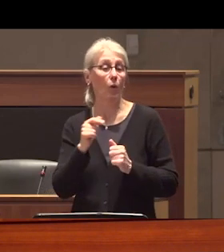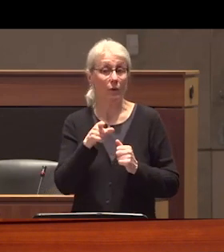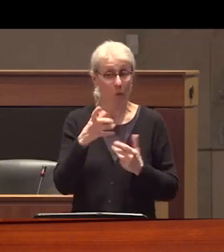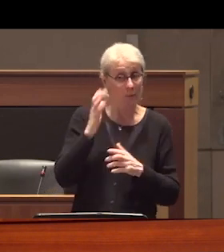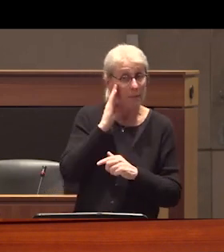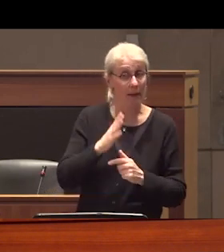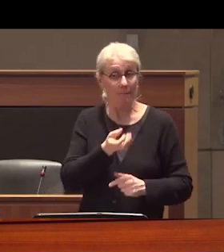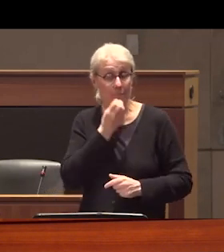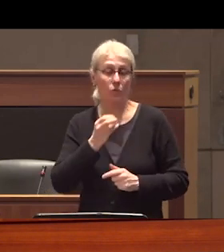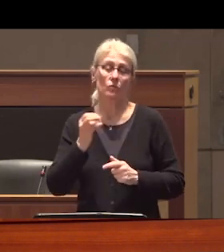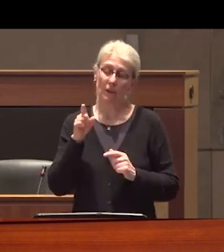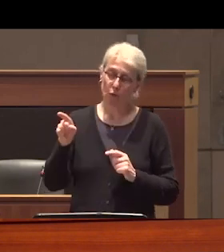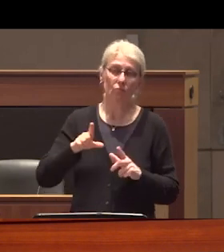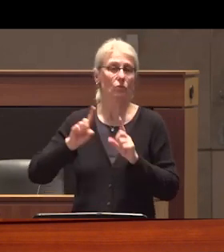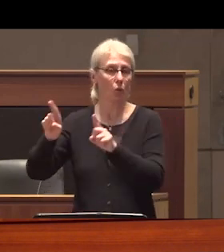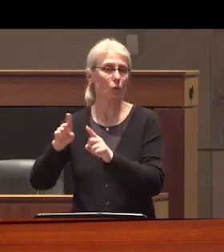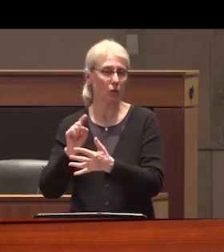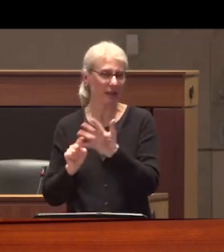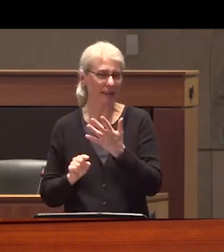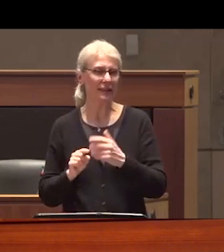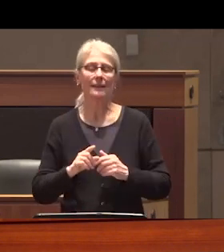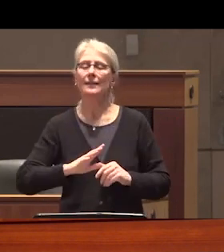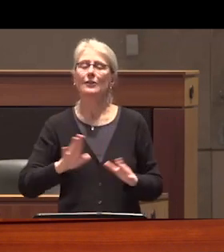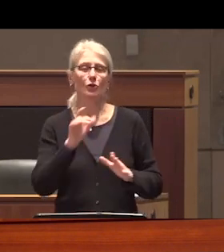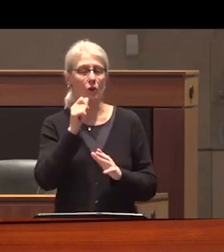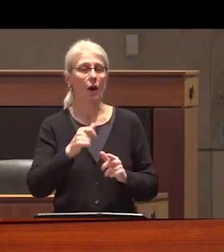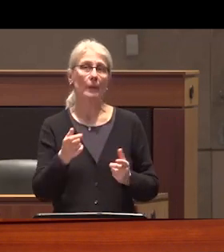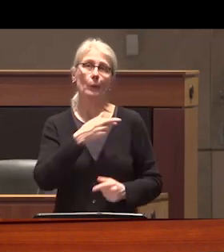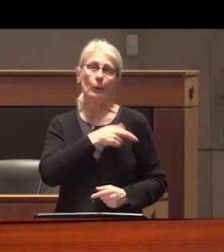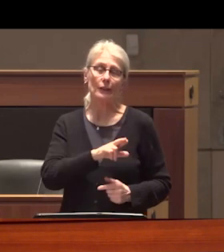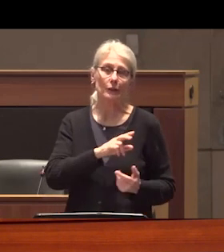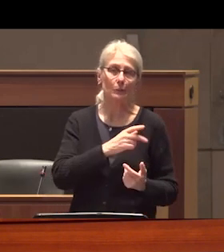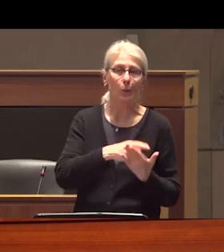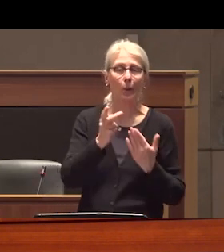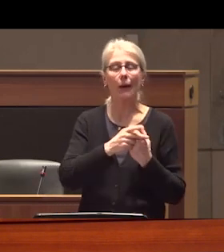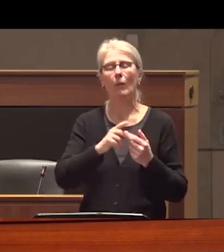in contemporary evidence not archaic quasi or fully religious programming there must be strict